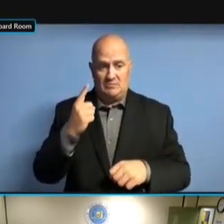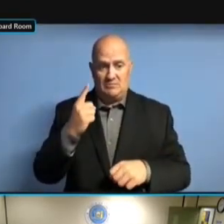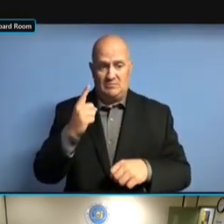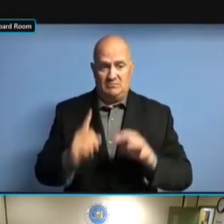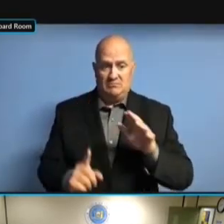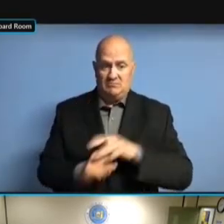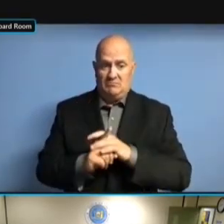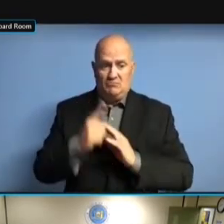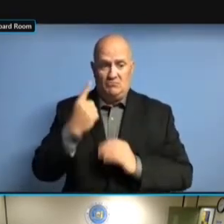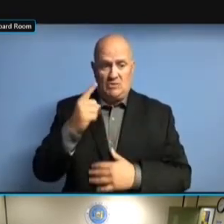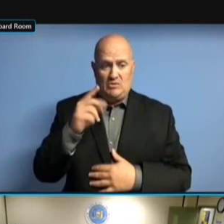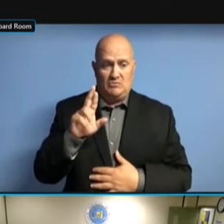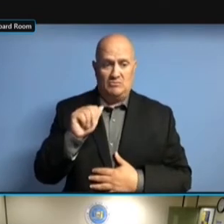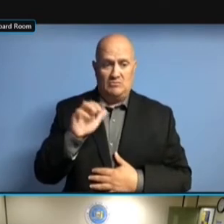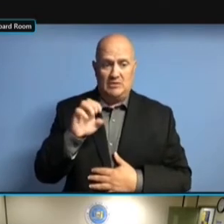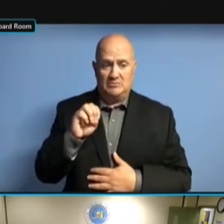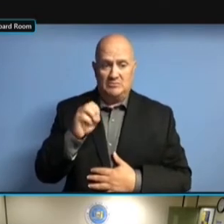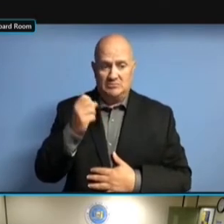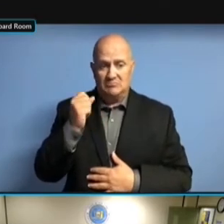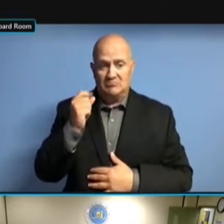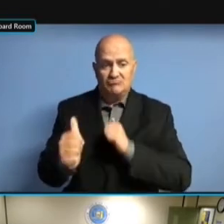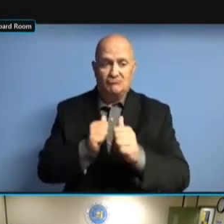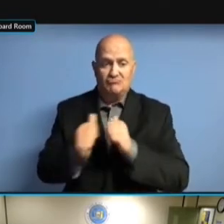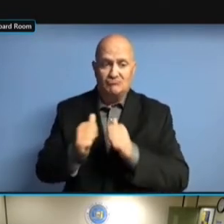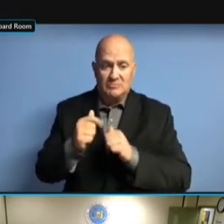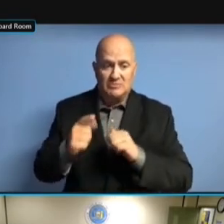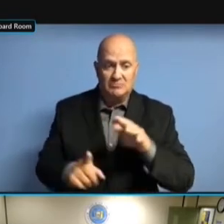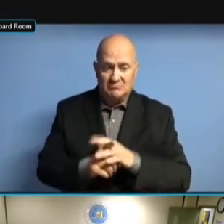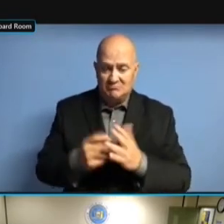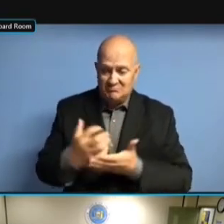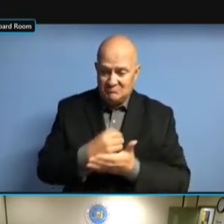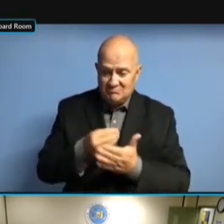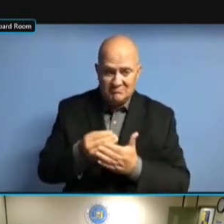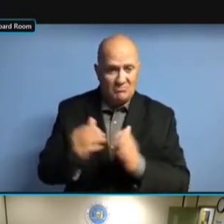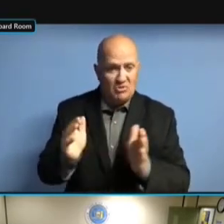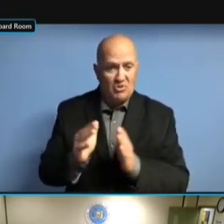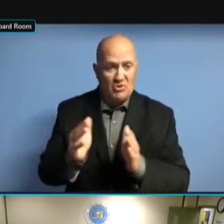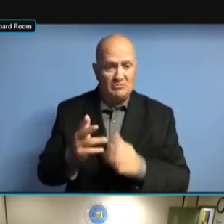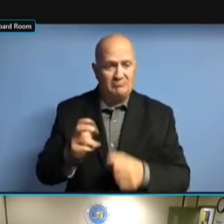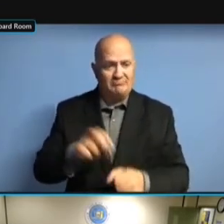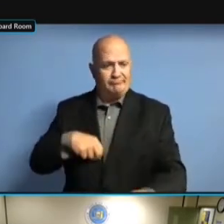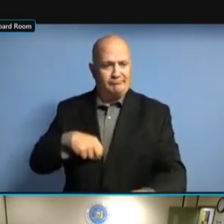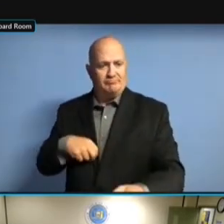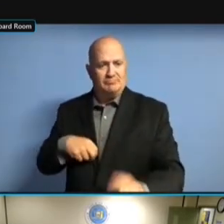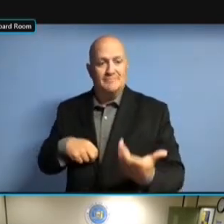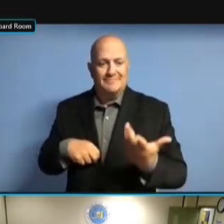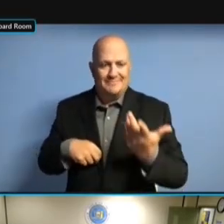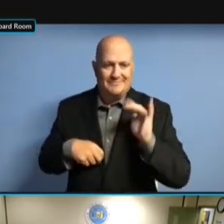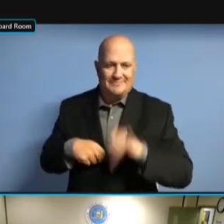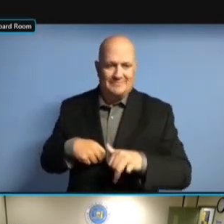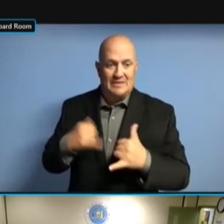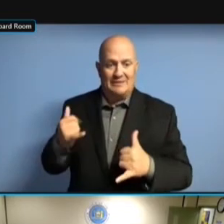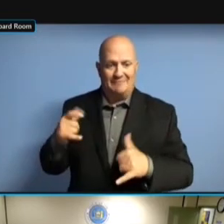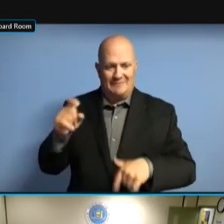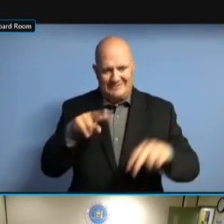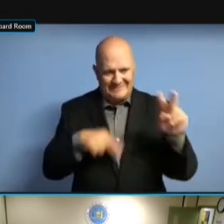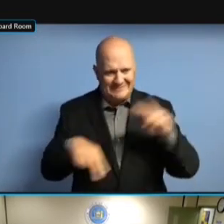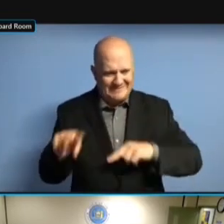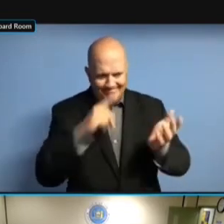PARAMETERS. WE PARAMETERS. WE THINK PARAMETERS. WE THINK WE PARAMETERS. WE THINK WE CAN PARAMETERS. WE THINK WE CAN GET PARAMETERS. WE THINK WE CAN GET RID PARAMETERS. WE THINK WE CAN GET RID OF PARAMETERS. WE THINK WE CAN GET RID OF -- WE THINK WE CAN GET RID OF -- WE THINK WE CAN GET RID OF -- NOT WE THINK WE CAN GET RID OF -- NOT RID WE THINK WE CAN GET RID OF -- NOT RID OF, WE THINK WE CAN GET RID OF -- NOT RID OF, BUT WE THINK WE CAN GET RID OF -- NOT RID OF, BUT CLOSE WE THINK WE CAN GET RID OF -- NOT RID OF, BUT CLOSE DOWN WE THINK WE CAN GET RID OF -- NOT RID OF, BUT CLOSE DOWN MANY, NOT RID OF, BUT CLOSE DOWN MANY, NOT RID OF, BUT CLOSE DOWN MANY, MANY NOT RID OF, BUT CLOSE DOWN MANY, MANY COMMITTEES NOT RID OF, BUT CLOSE DOWN MANY, MANY COMMITTEES THAT NOT RID OF, BUT CLOSE DOWN MANY, MANY COMMITTEES THAT HAVE NOT RID OF, BUT CLOSE DOWN MANY, MANY COMMITTEES THAT HAVE JUST MANY COMMITTEES THAT HAVE JUST MANY COMMITTEES THAT HAVE JUST BEEN